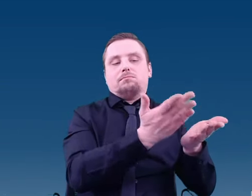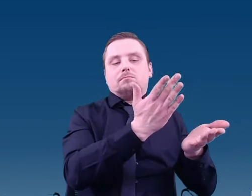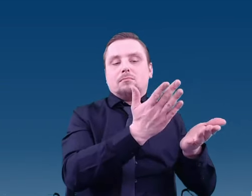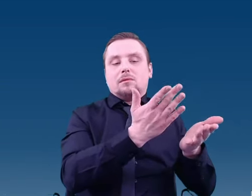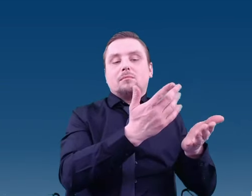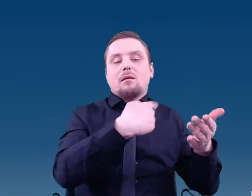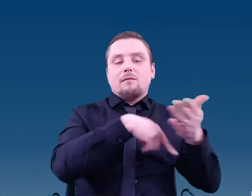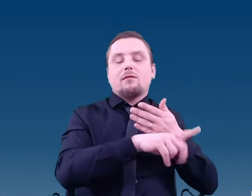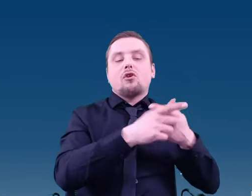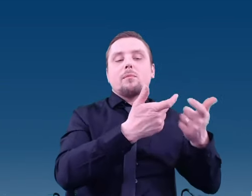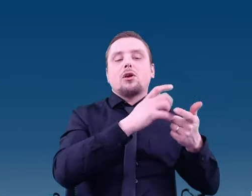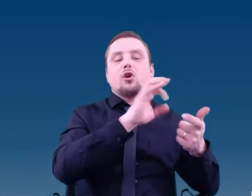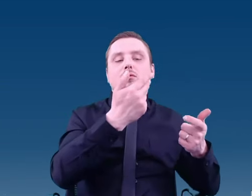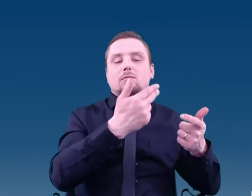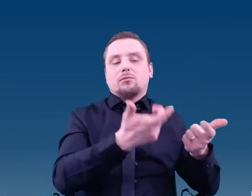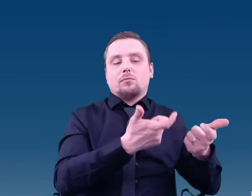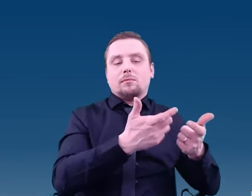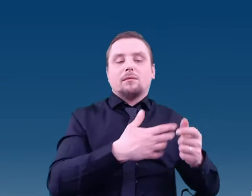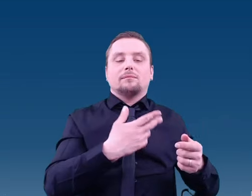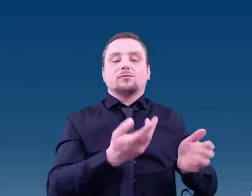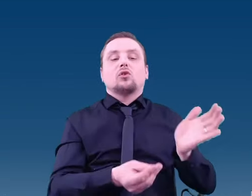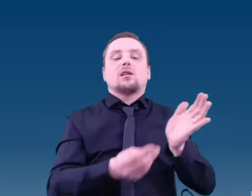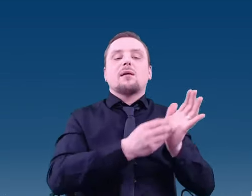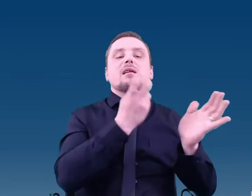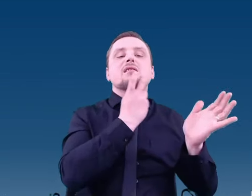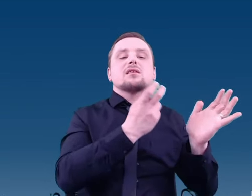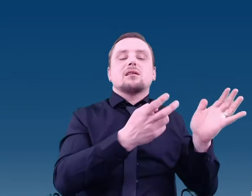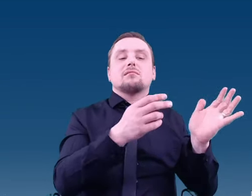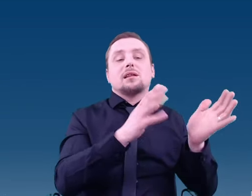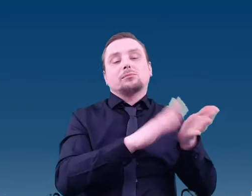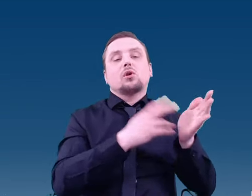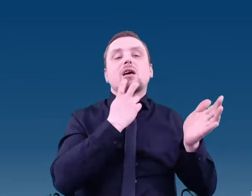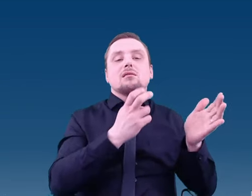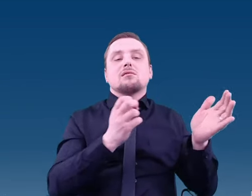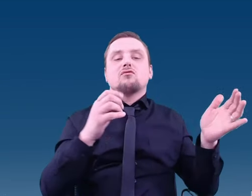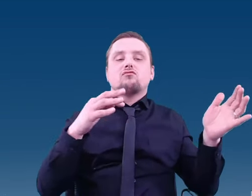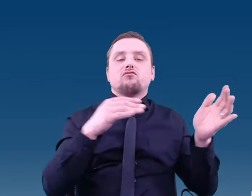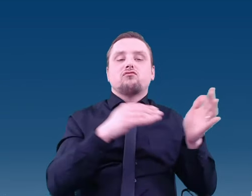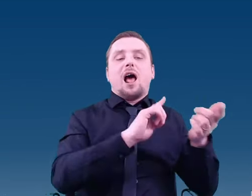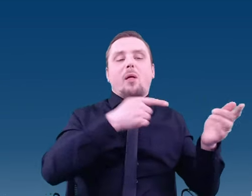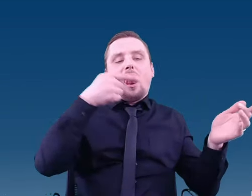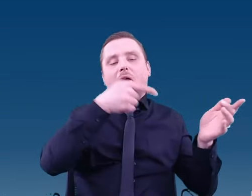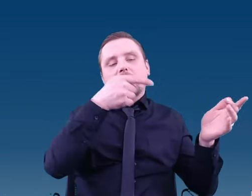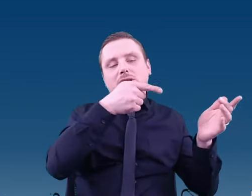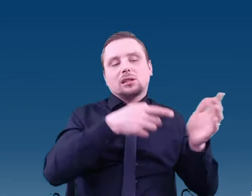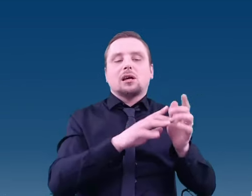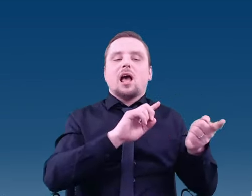where energy is supplied; it might be electrical, laser energy or a chemical reaction.